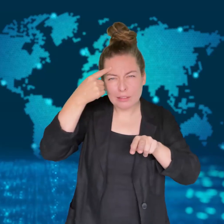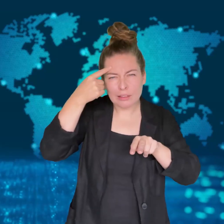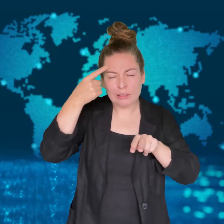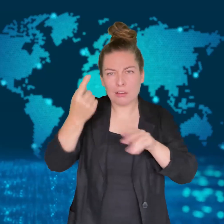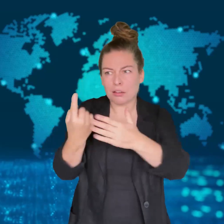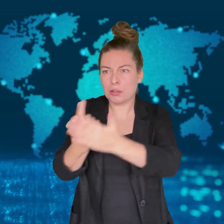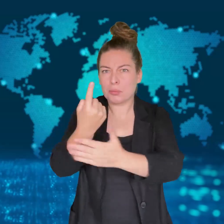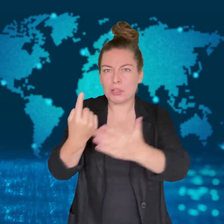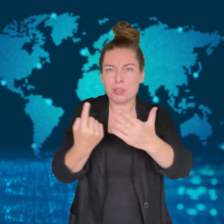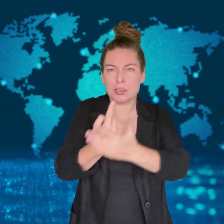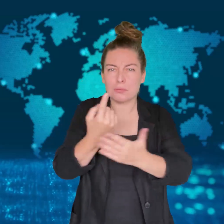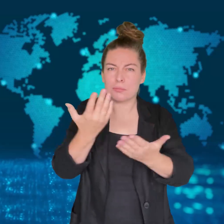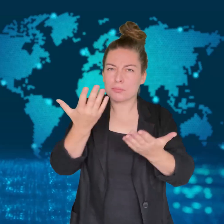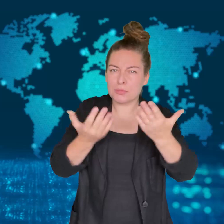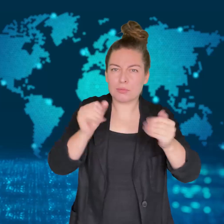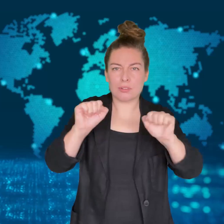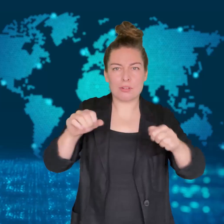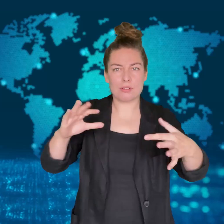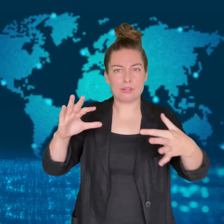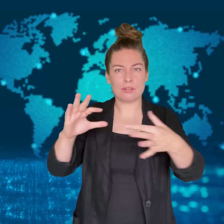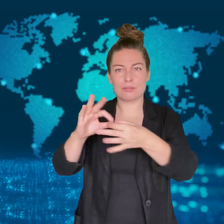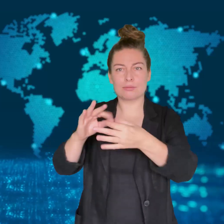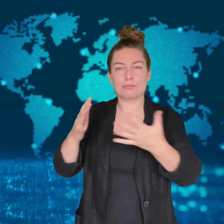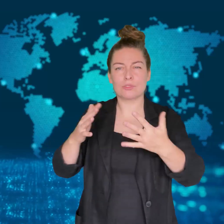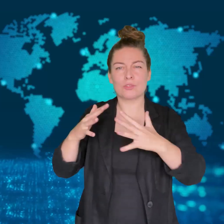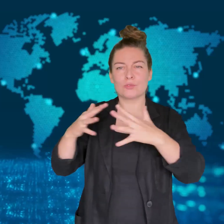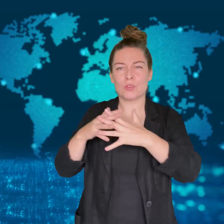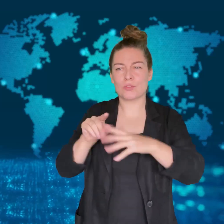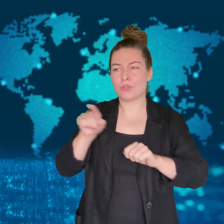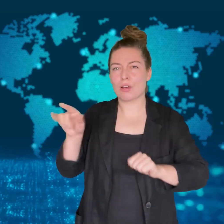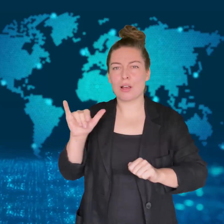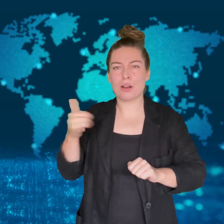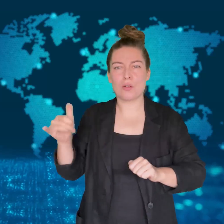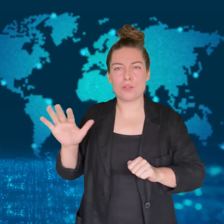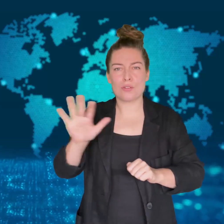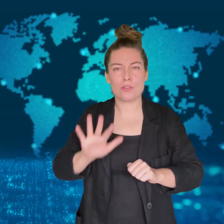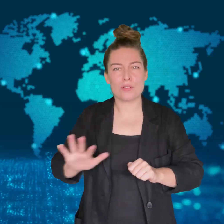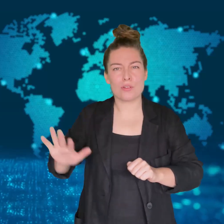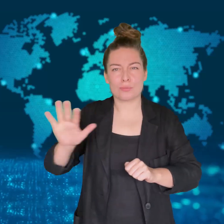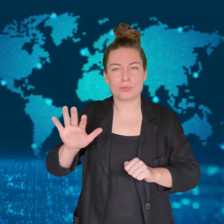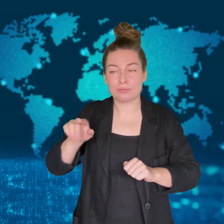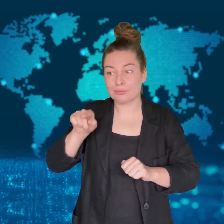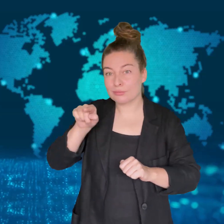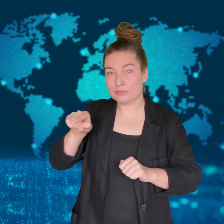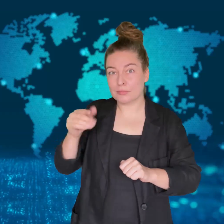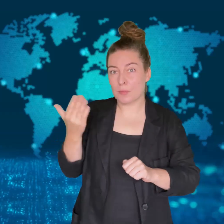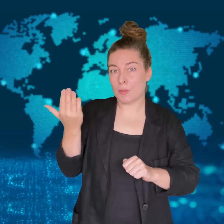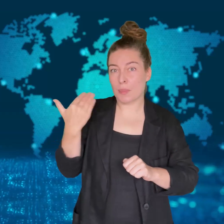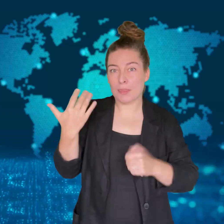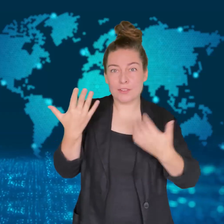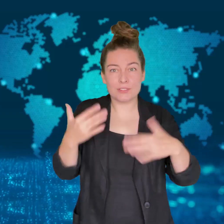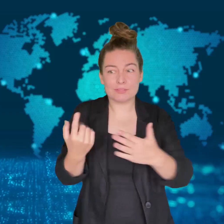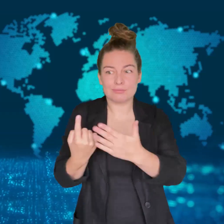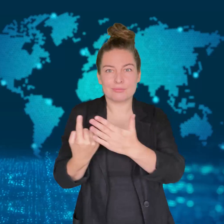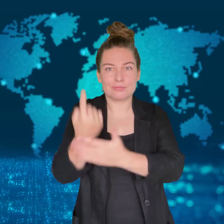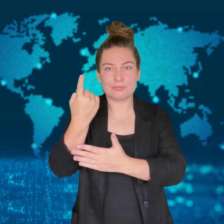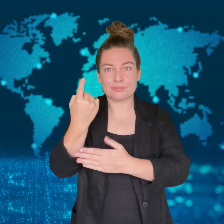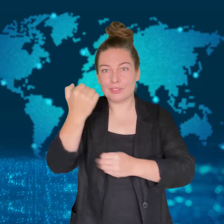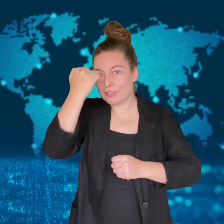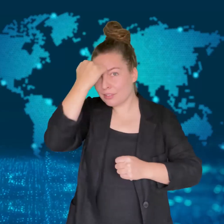in the Middle East.